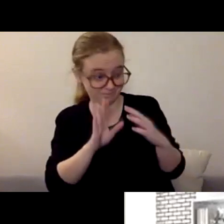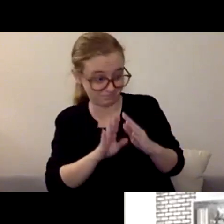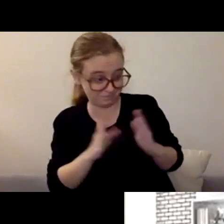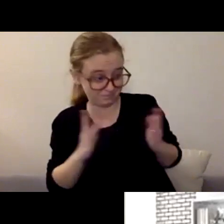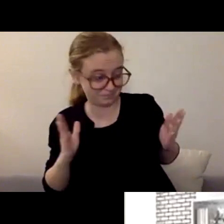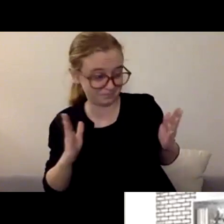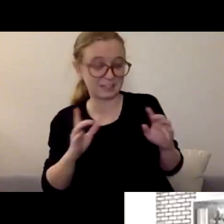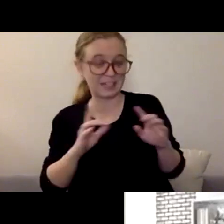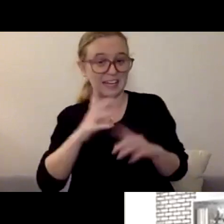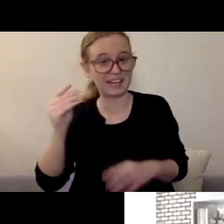so you just gotta dig in.